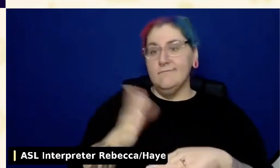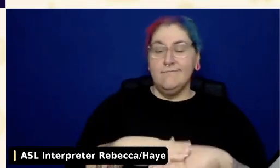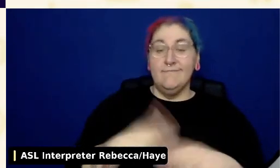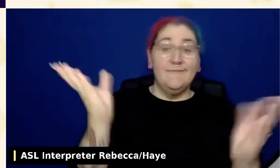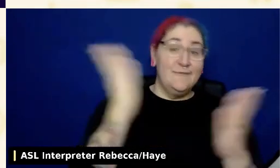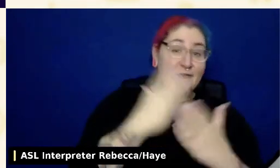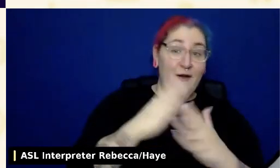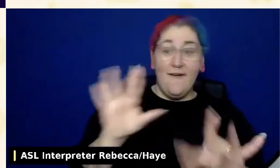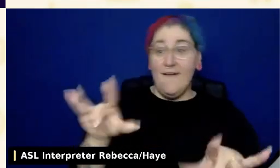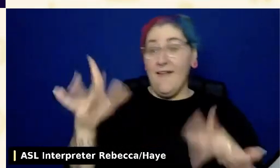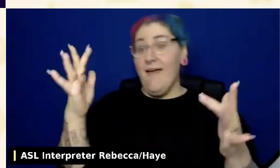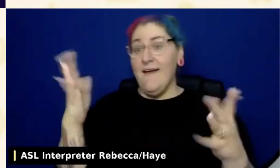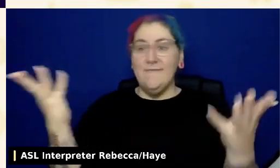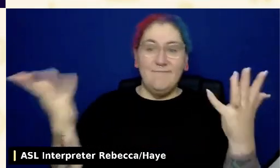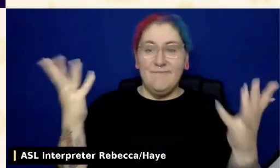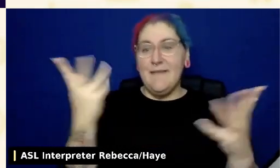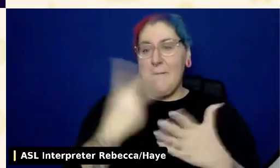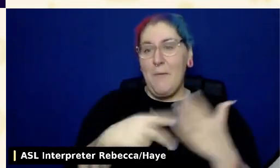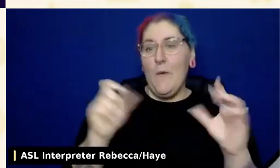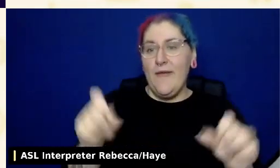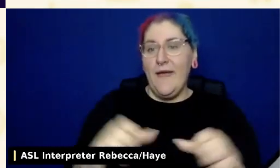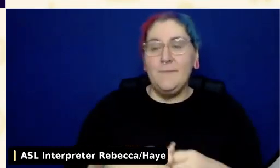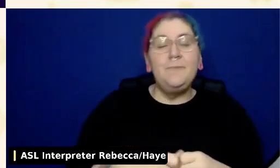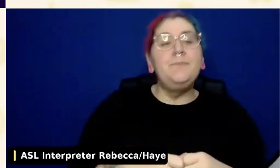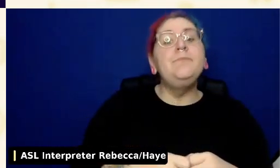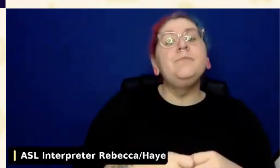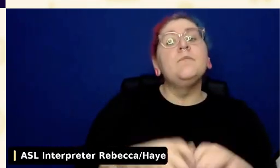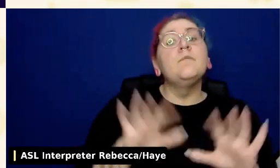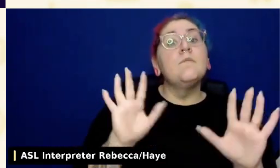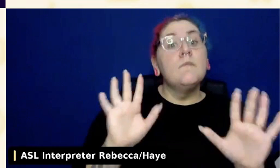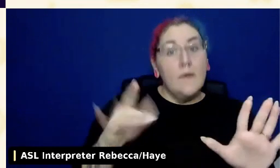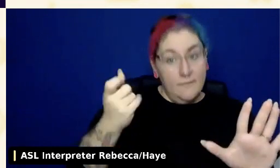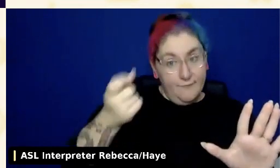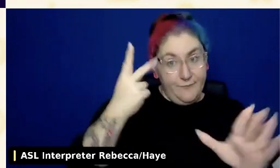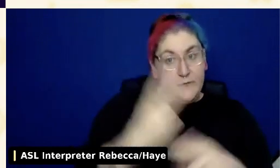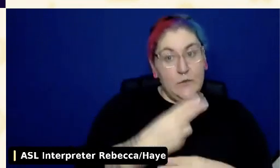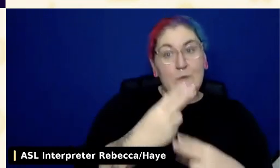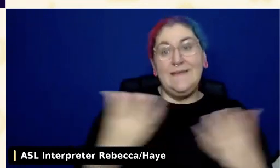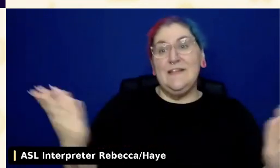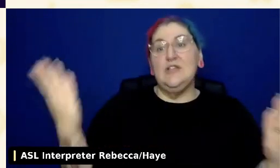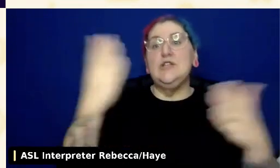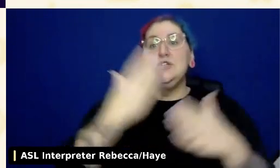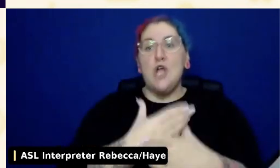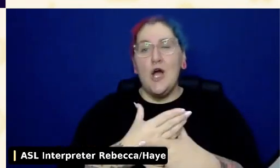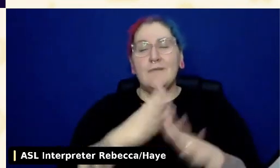With Dark Mode, it's best if we listen to the user's request